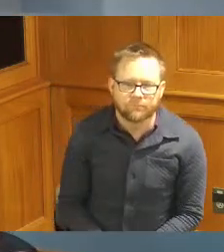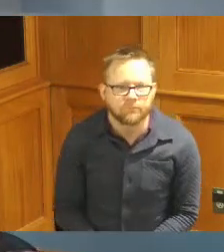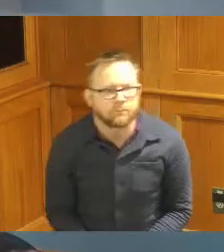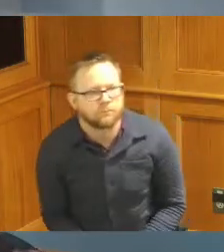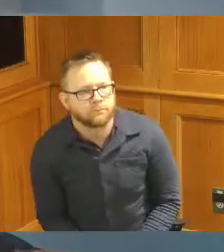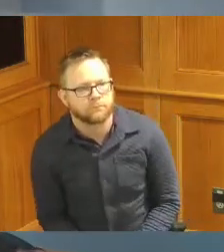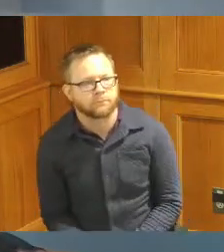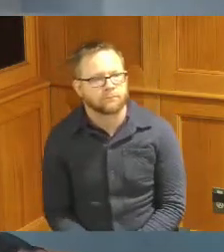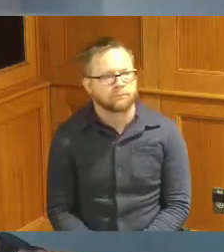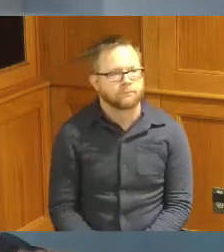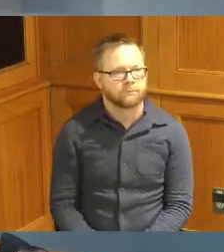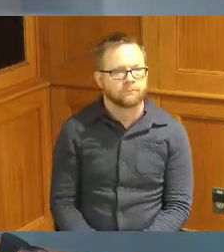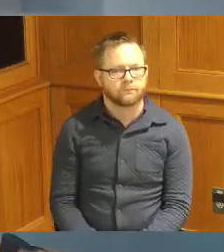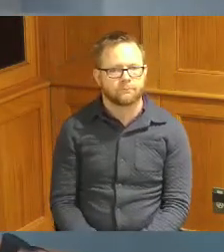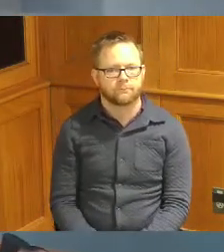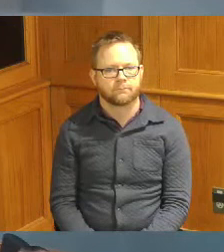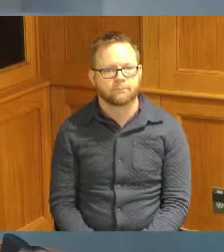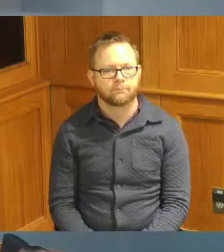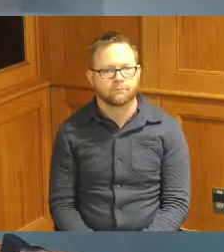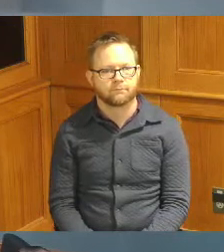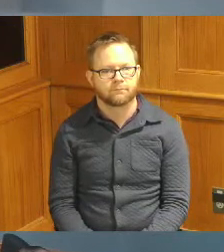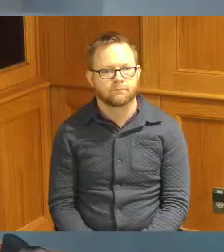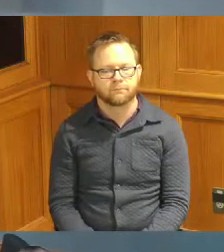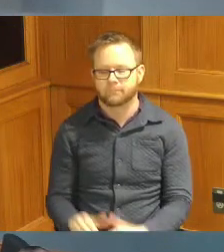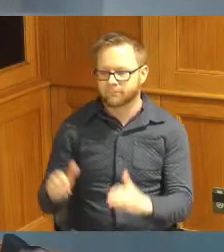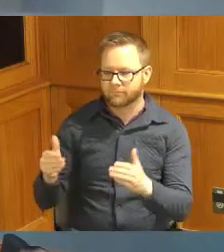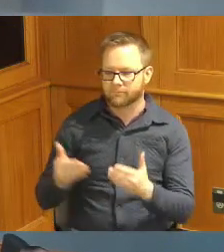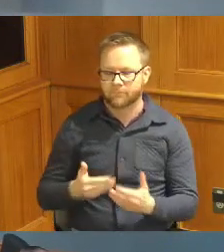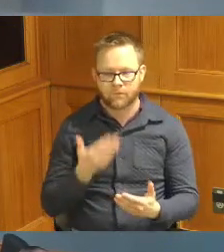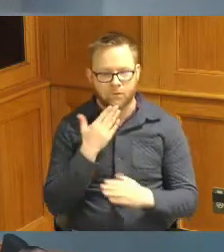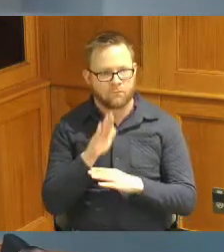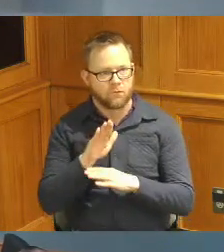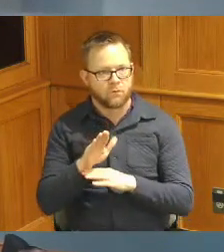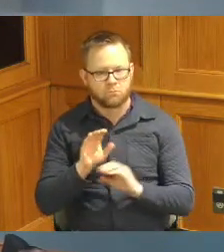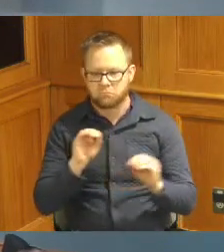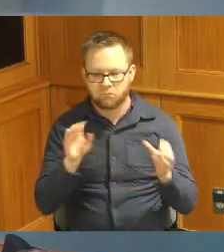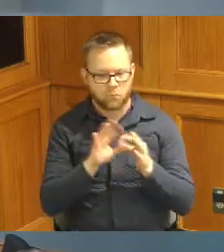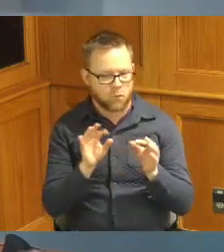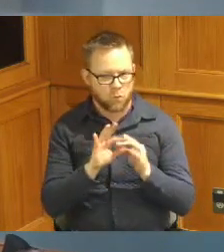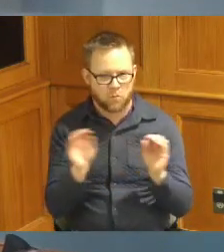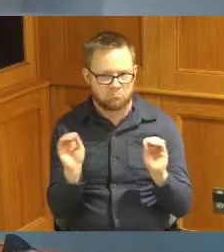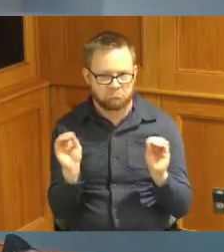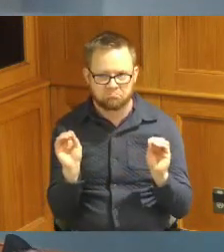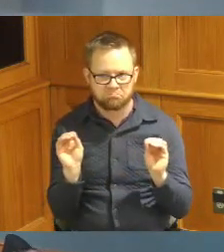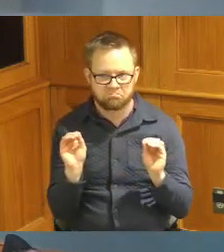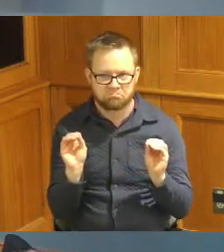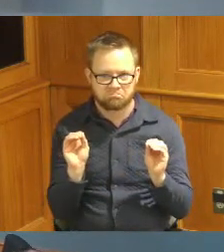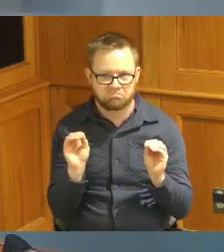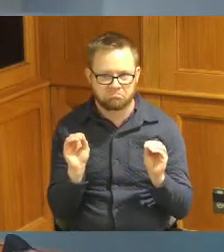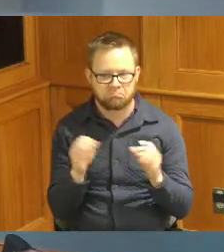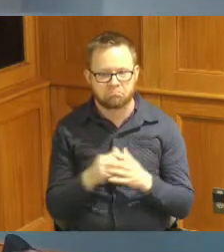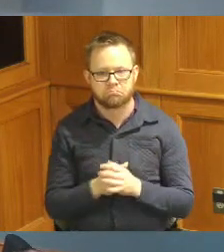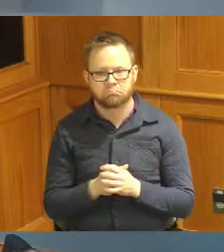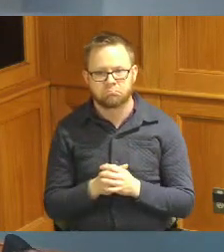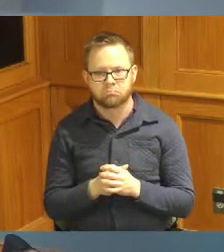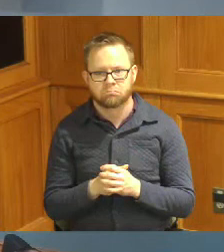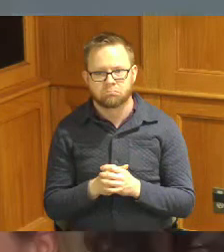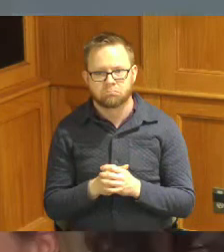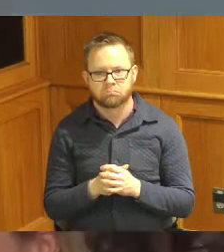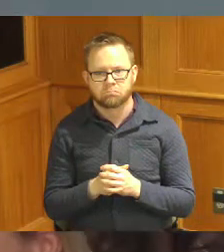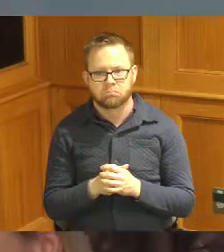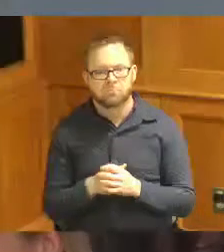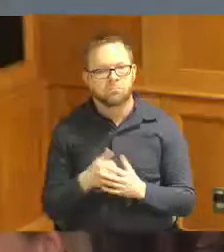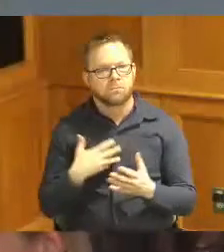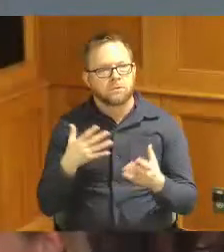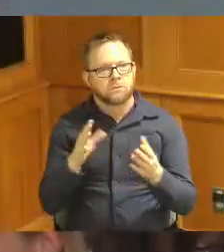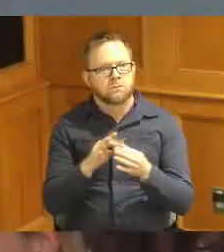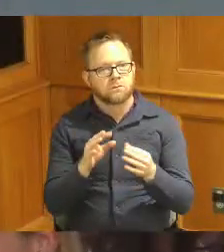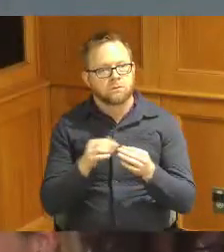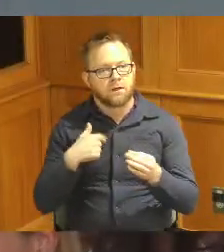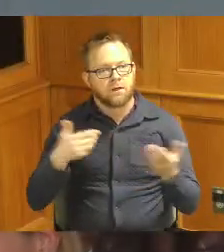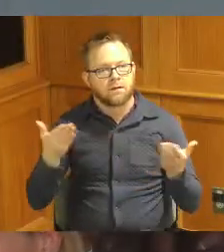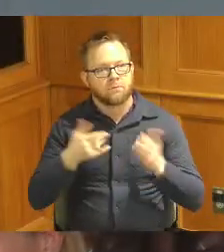to add to the substance but I would like to say that I'm here on behalf of the college